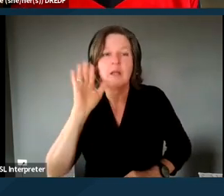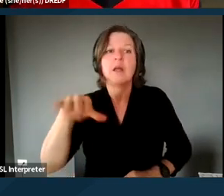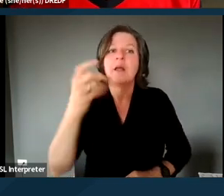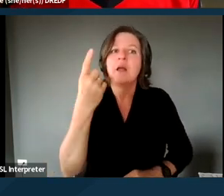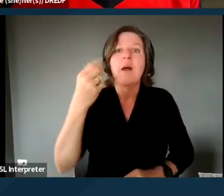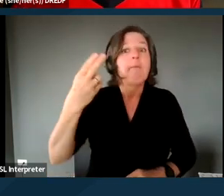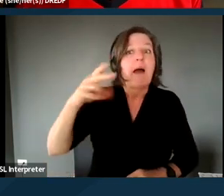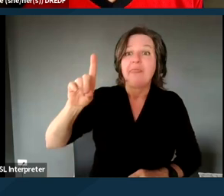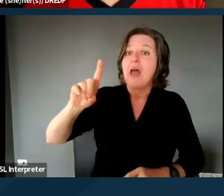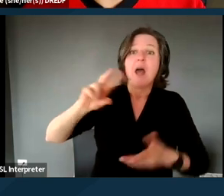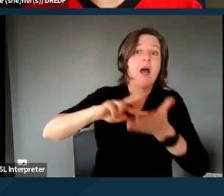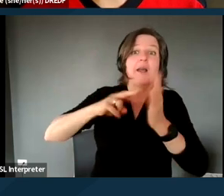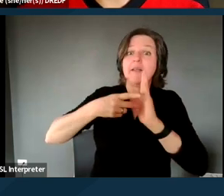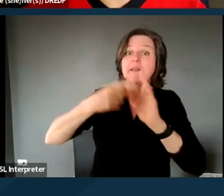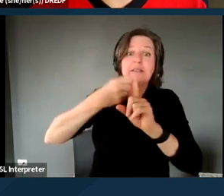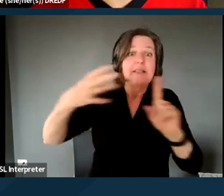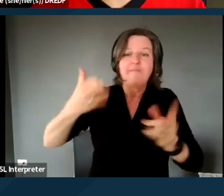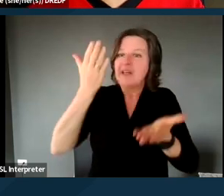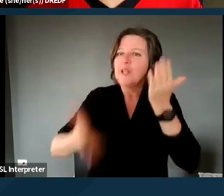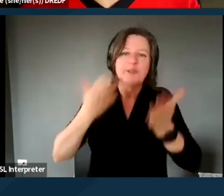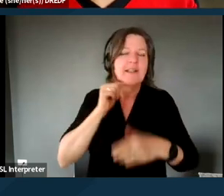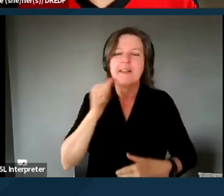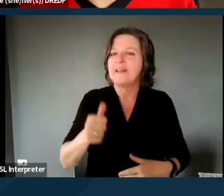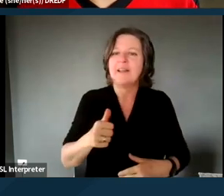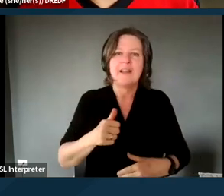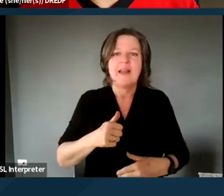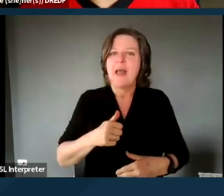wanting to leave, wanting and being able to leave a nursing home.